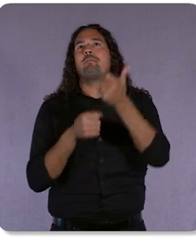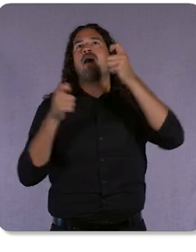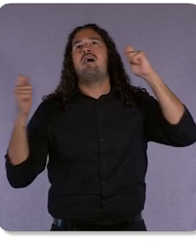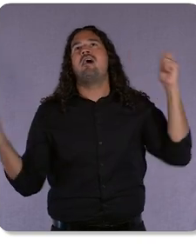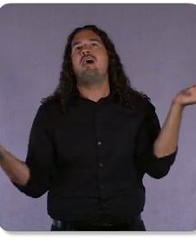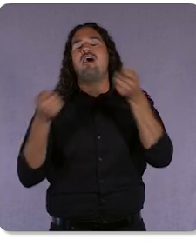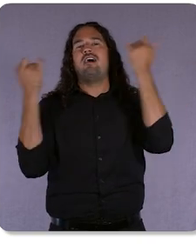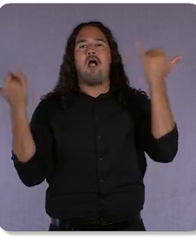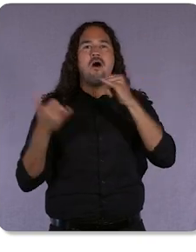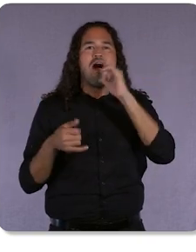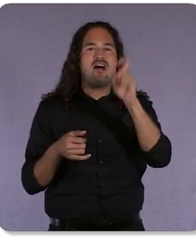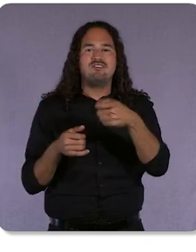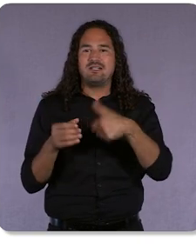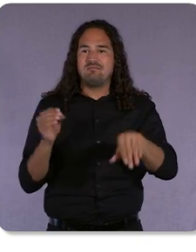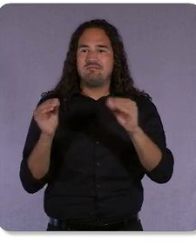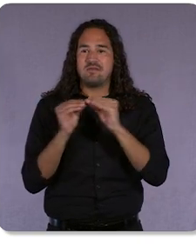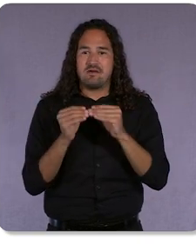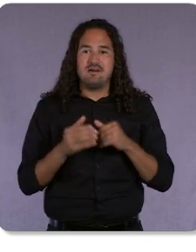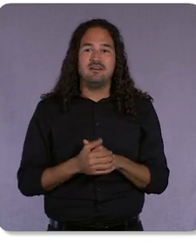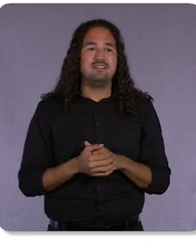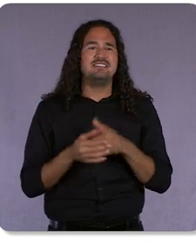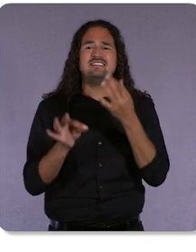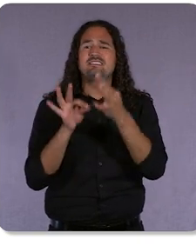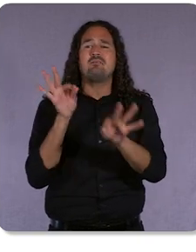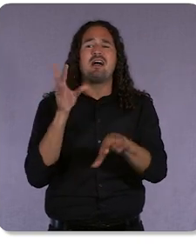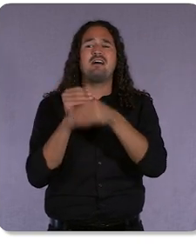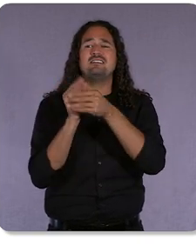It’s truly simple to add a tag that provides you with the insight you need to know what’s working.